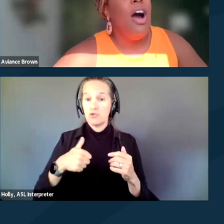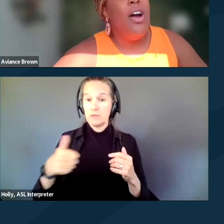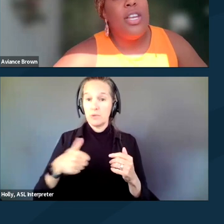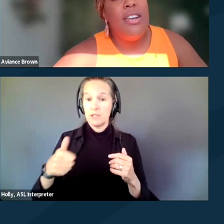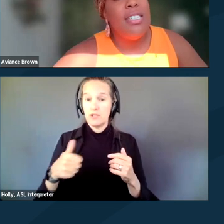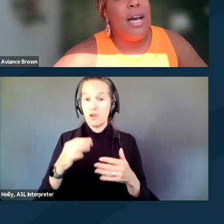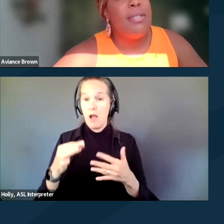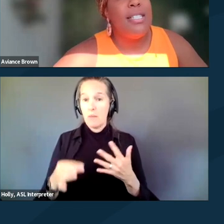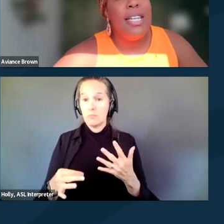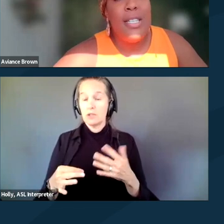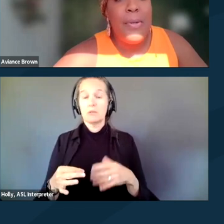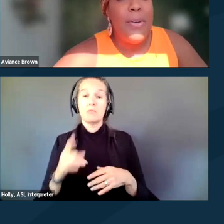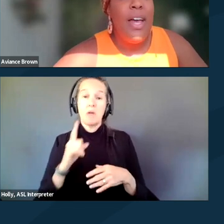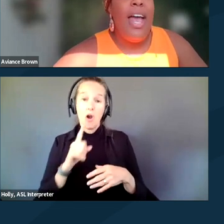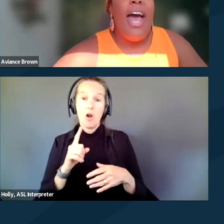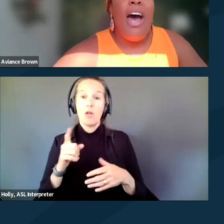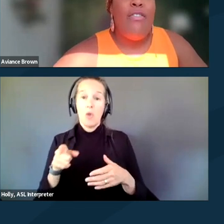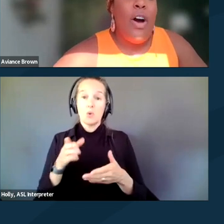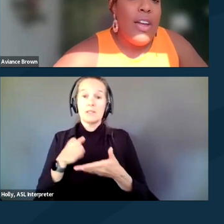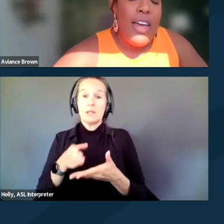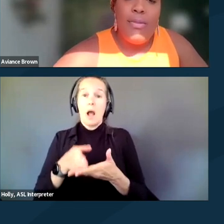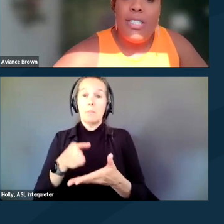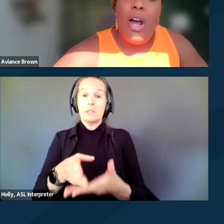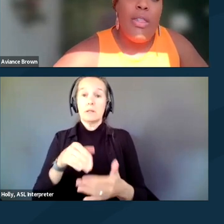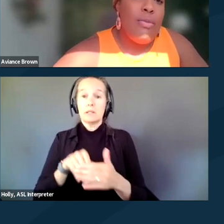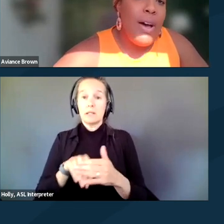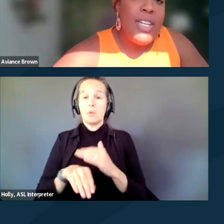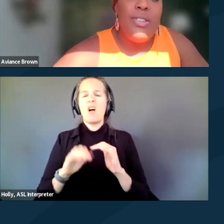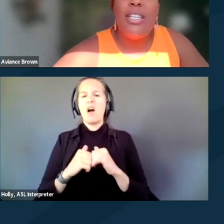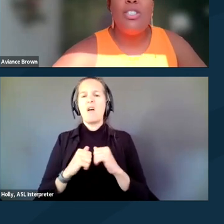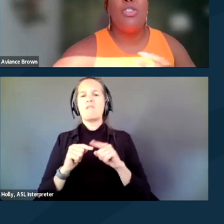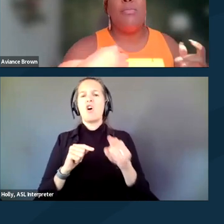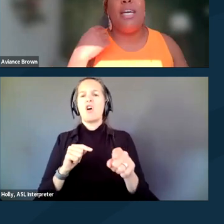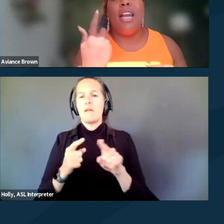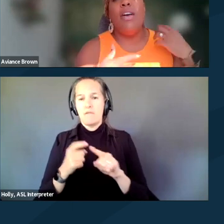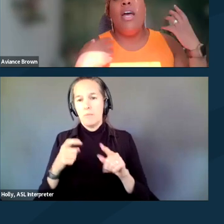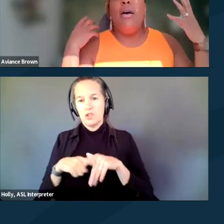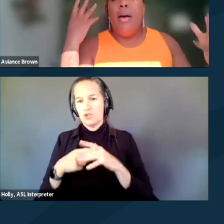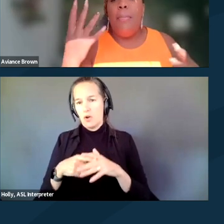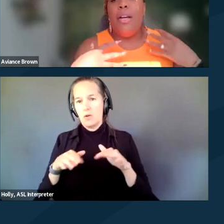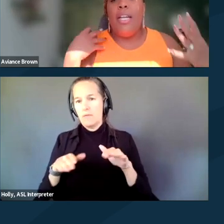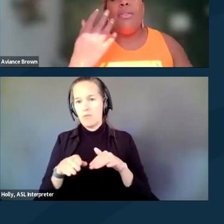Are the nearest stops accessible? How far are they from the start of the route? These are things that you should be kind of percolating